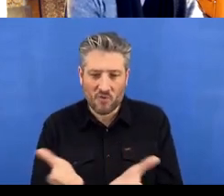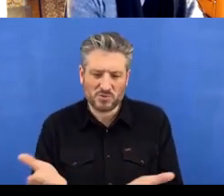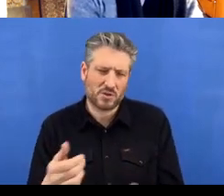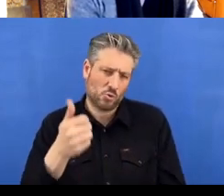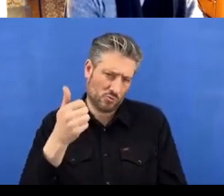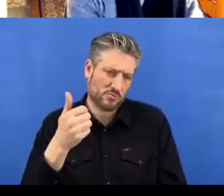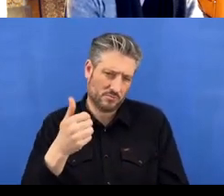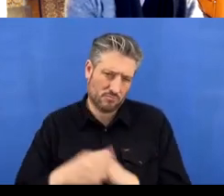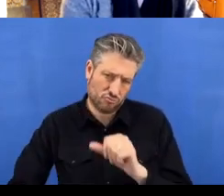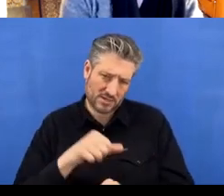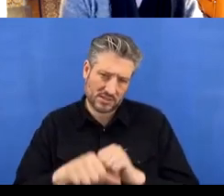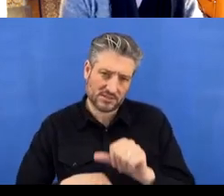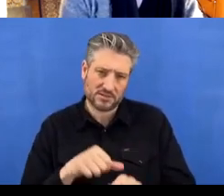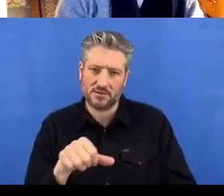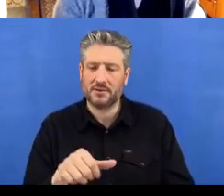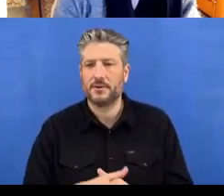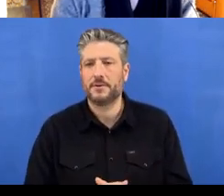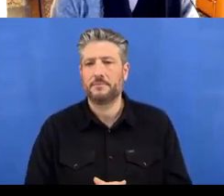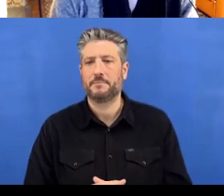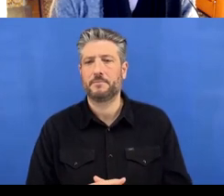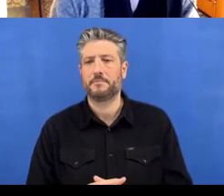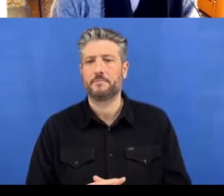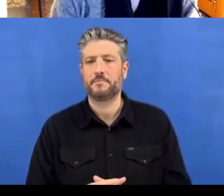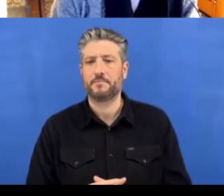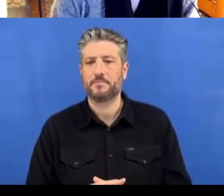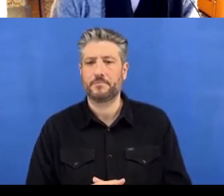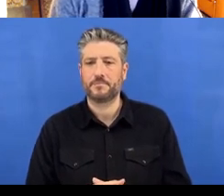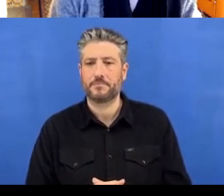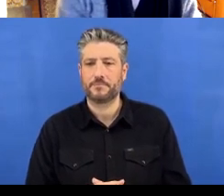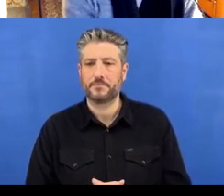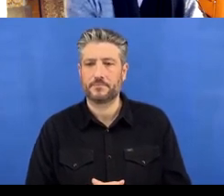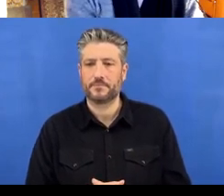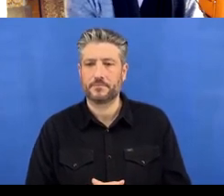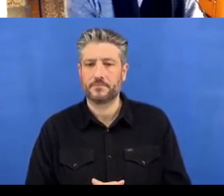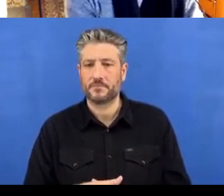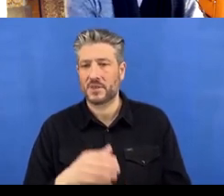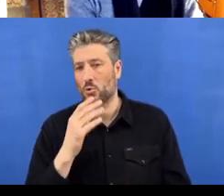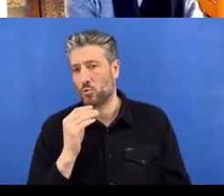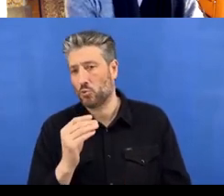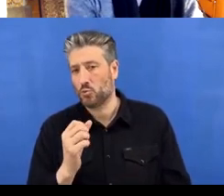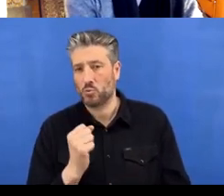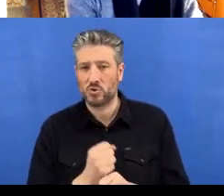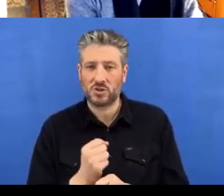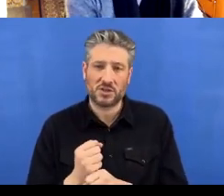‘plots’ folder because I can use ggplot to do some dataviz, this is my dataviz